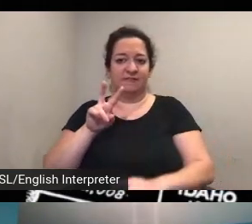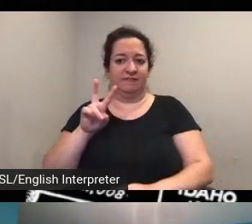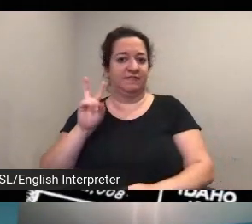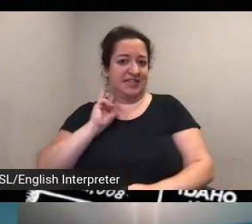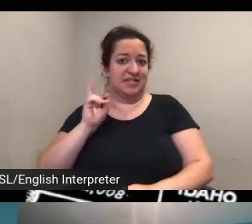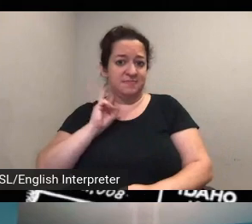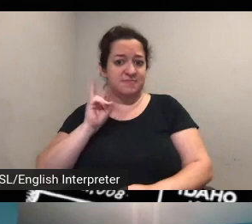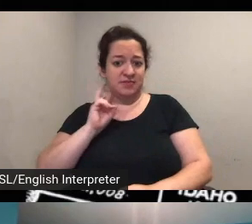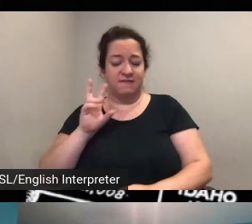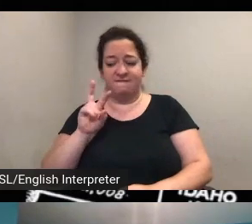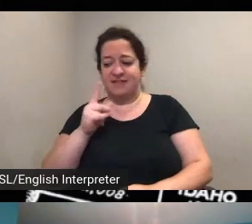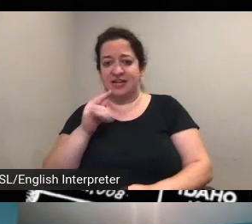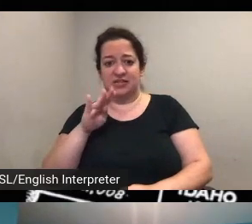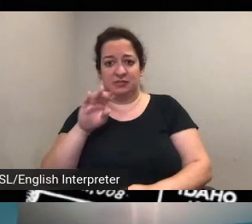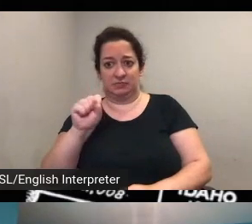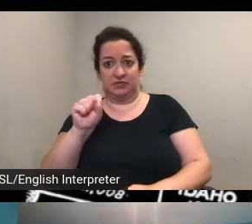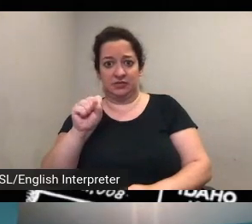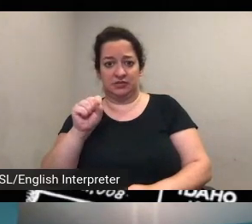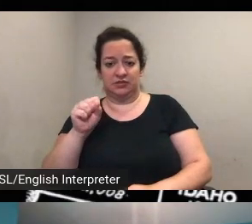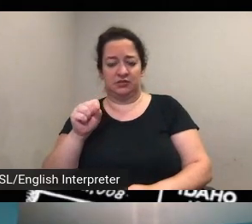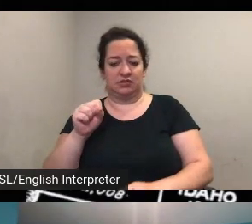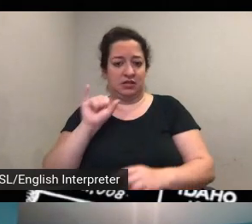in the suffrage map